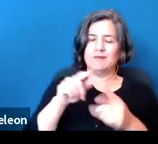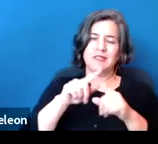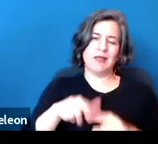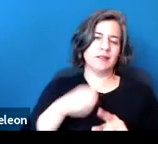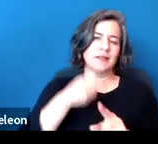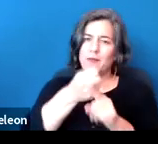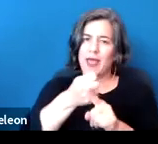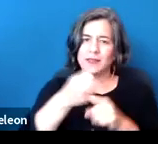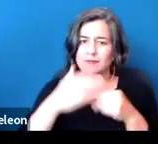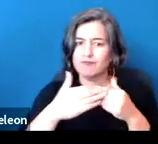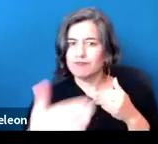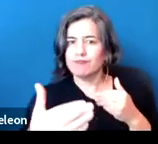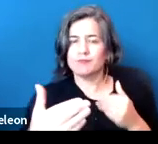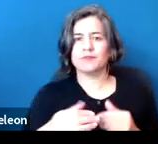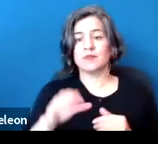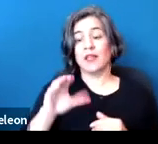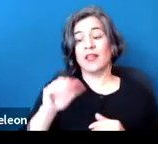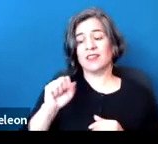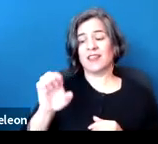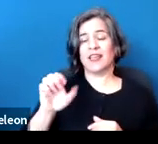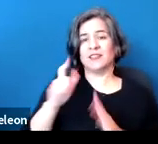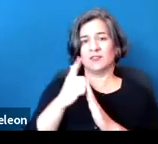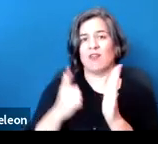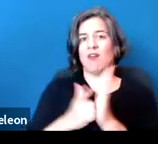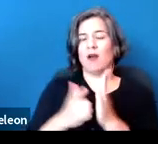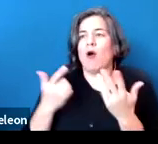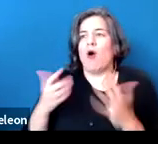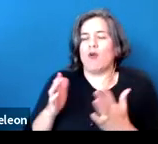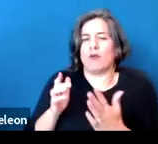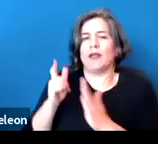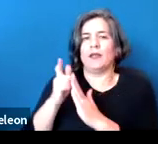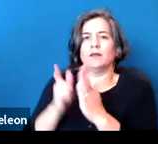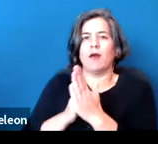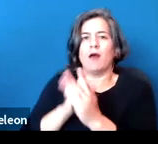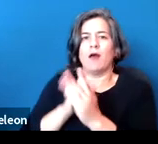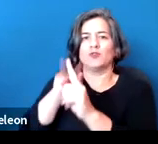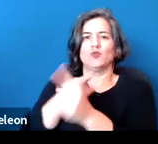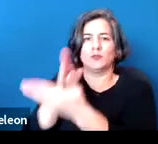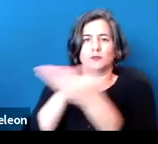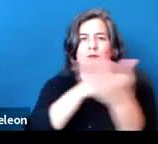And again, case law is likely. There are already lawsuits going. They're going to be filtering out to the appellate courts